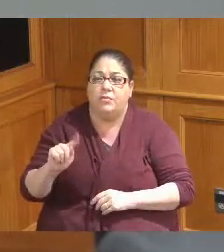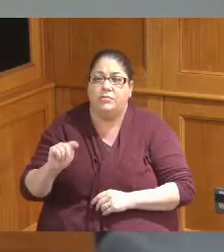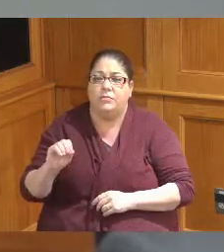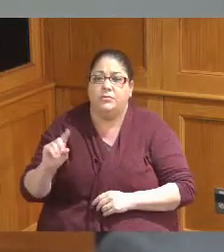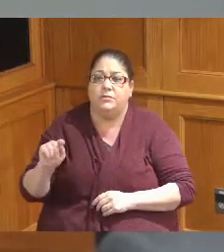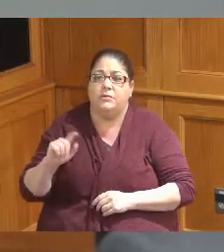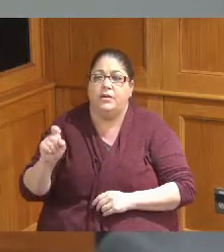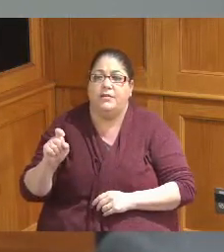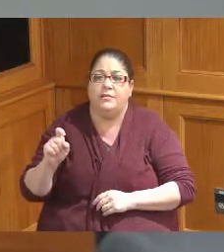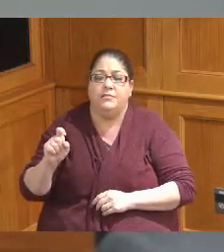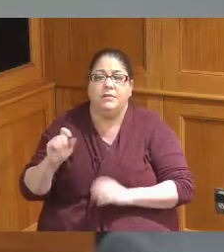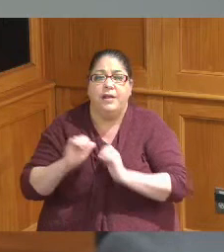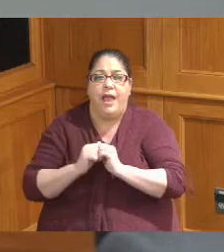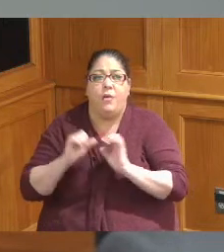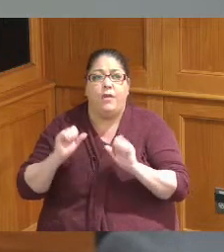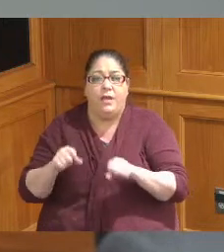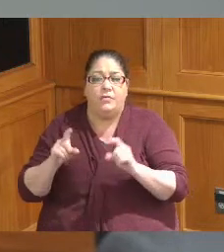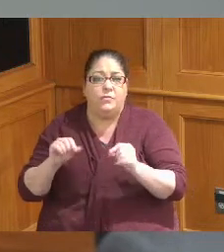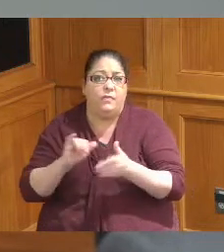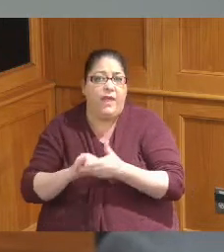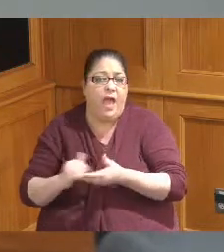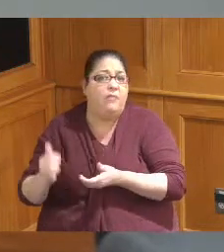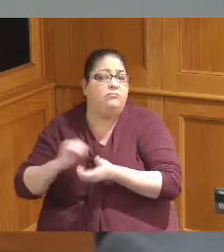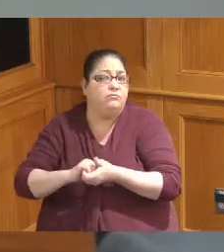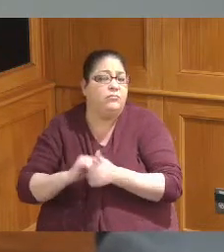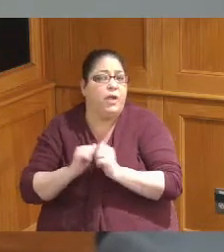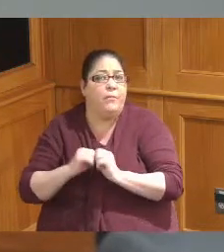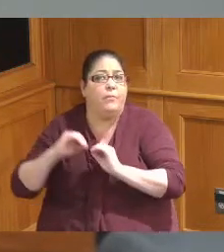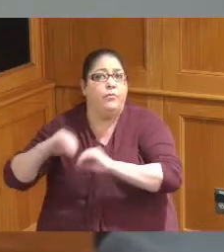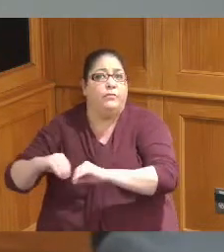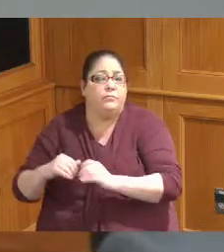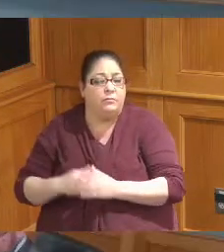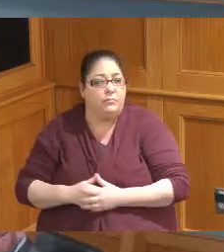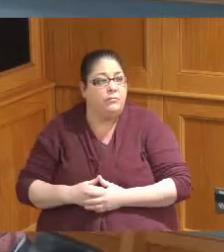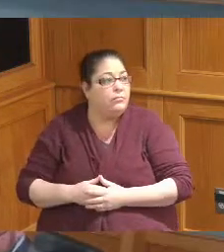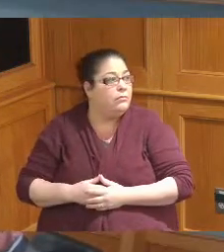creatively go about partnering to help install those and I just want to clarify I'm speaking for